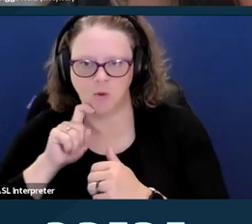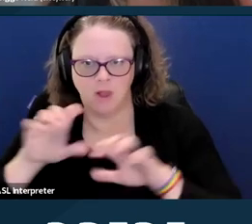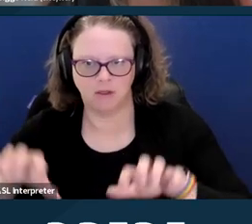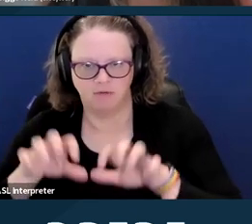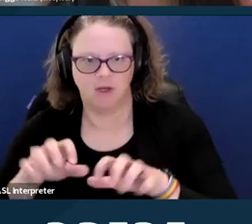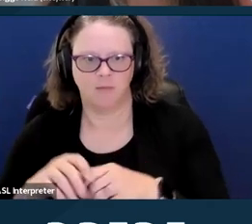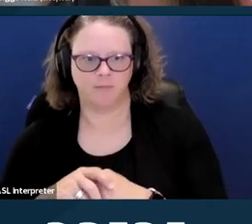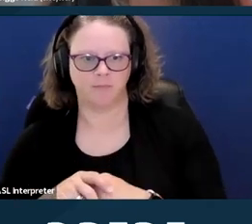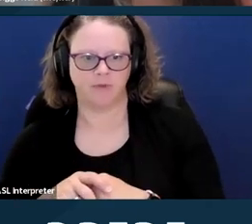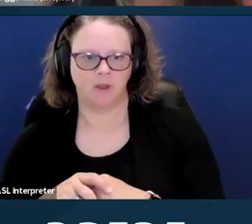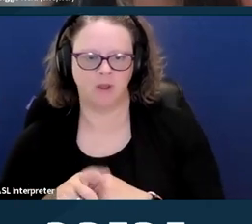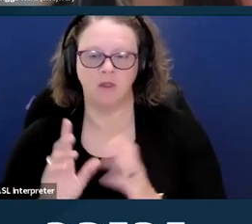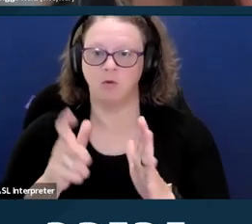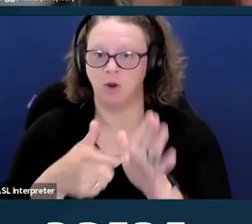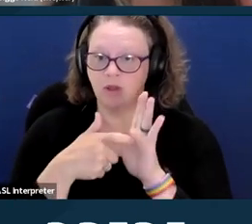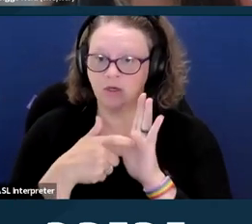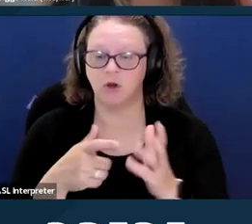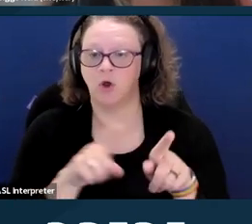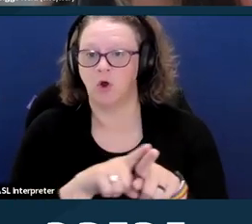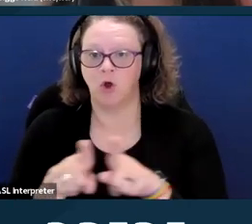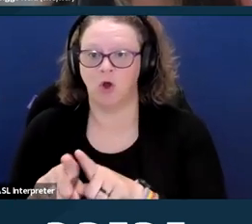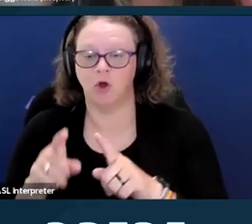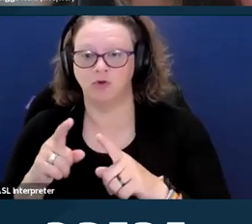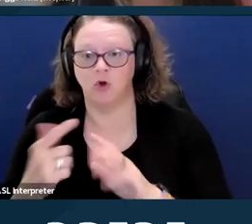The regulations also prohibit discrimination in child welfare,